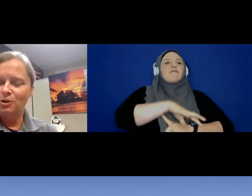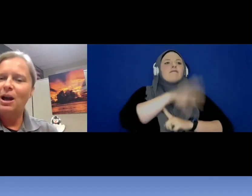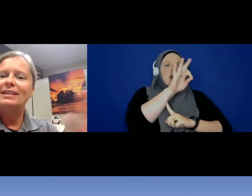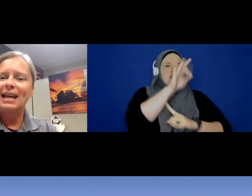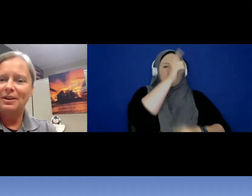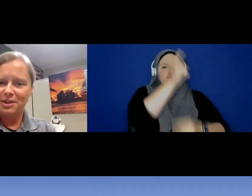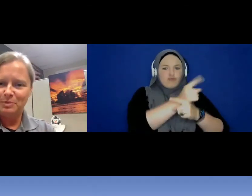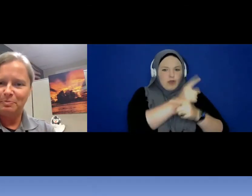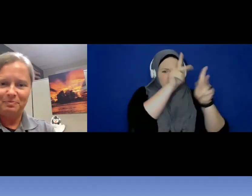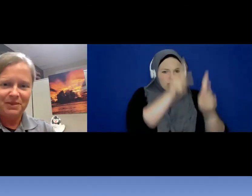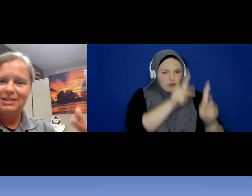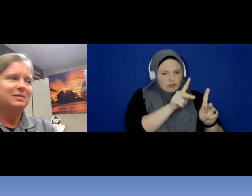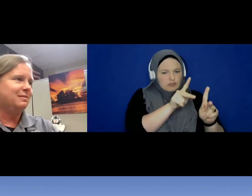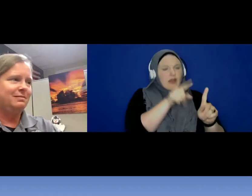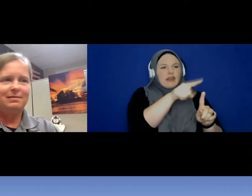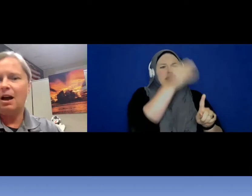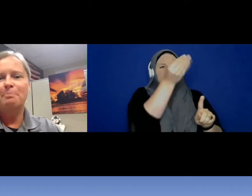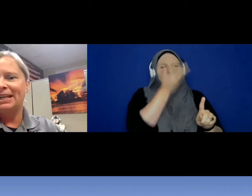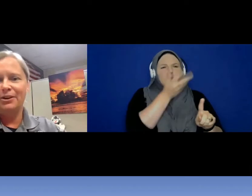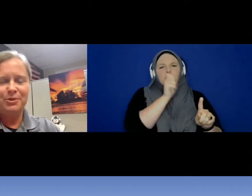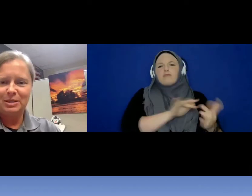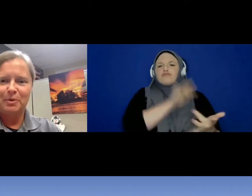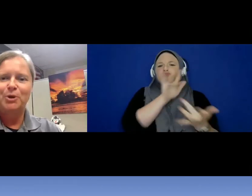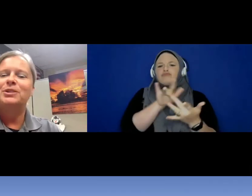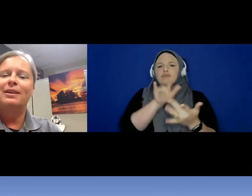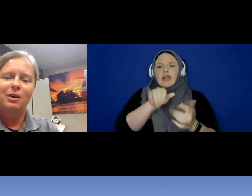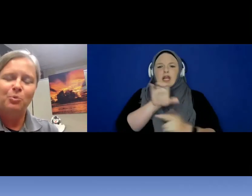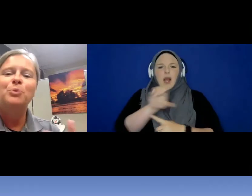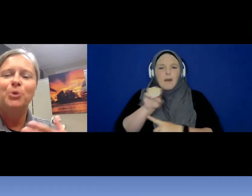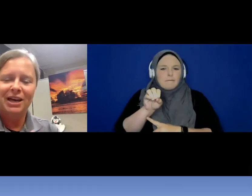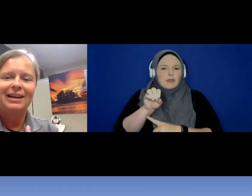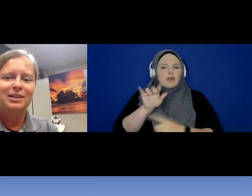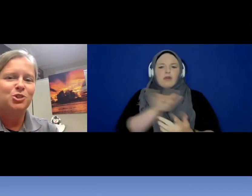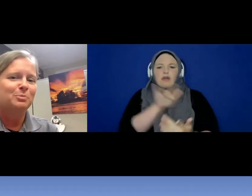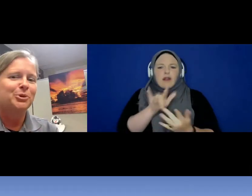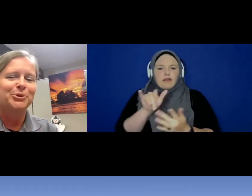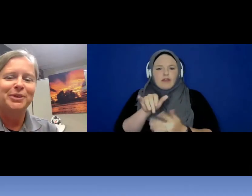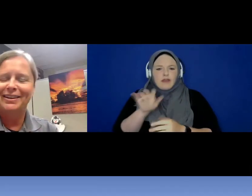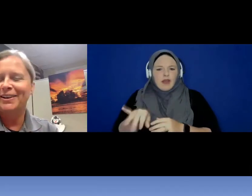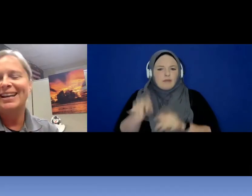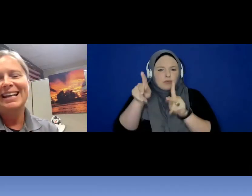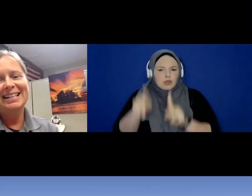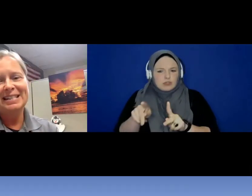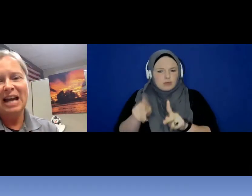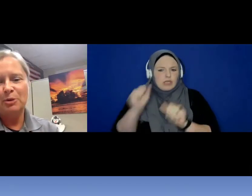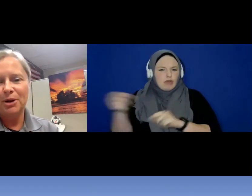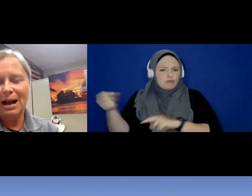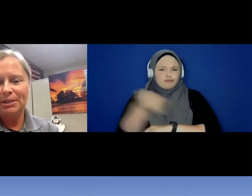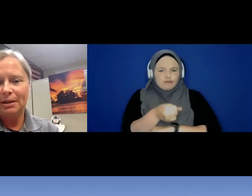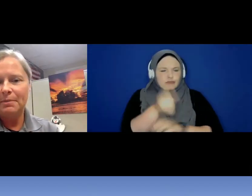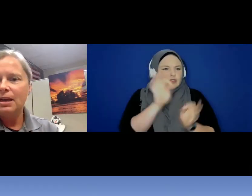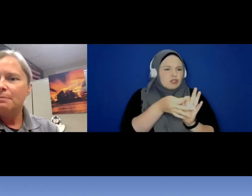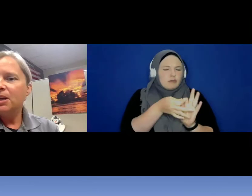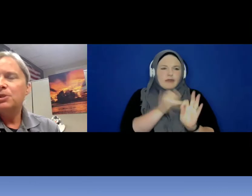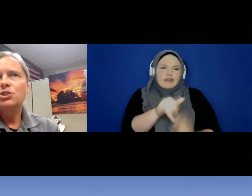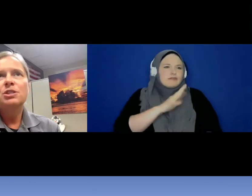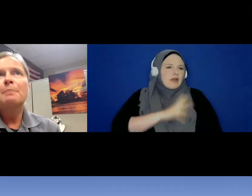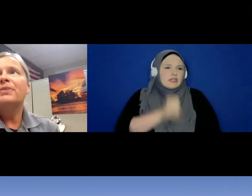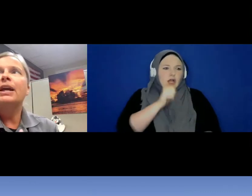know contact this -- this company or this person and we will get an interpreter here, it's not a problem . But it was just something that